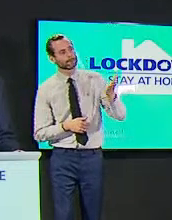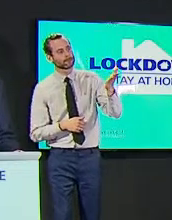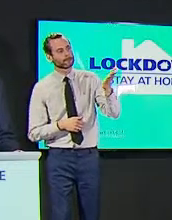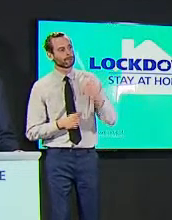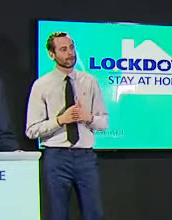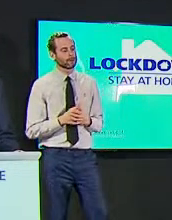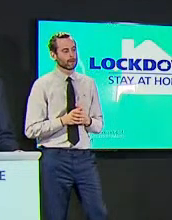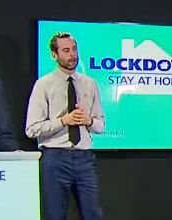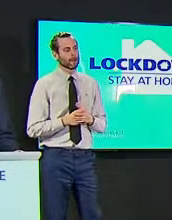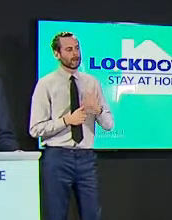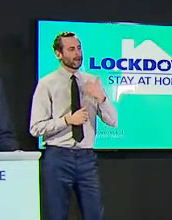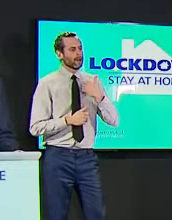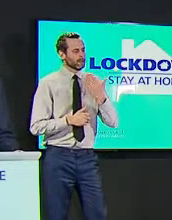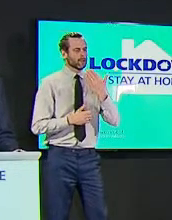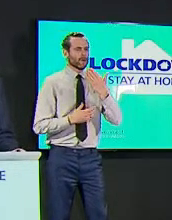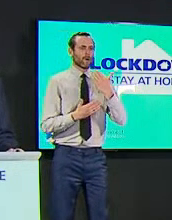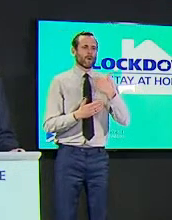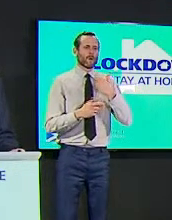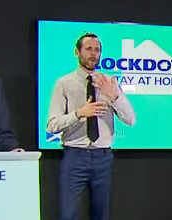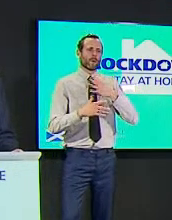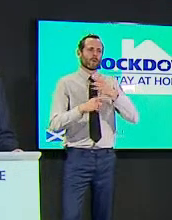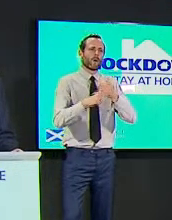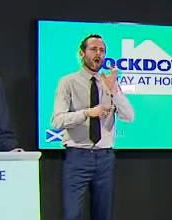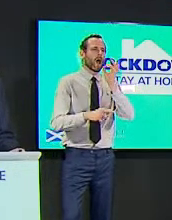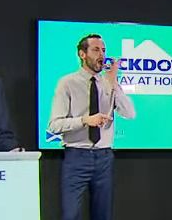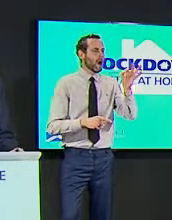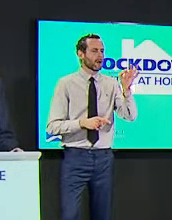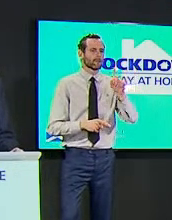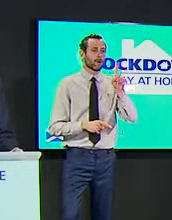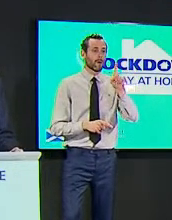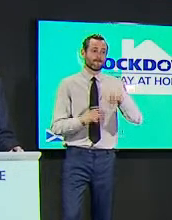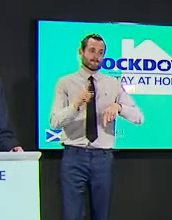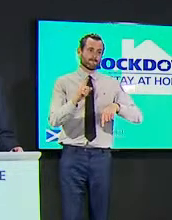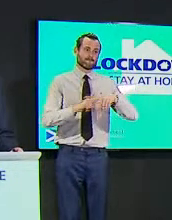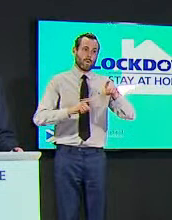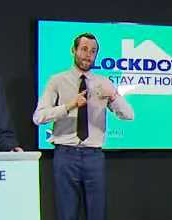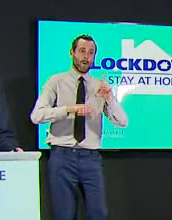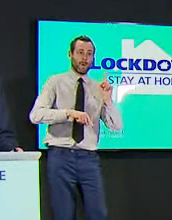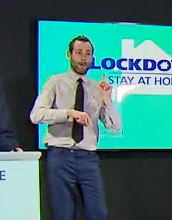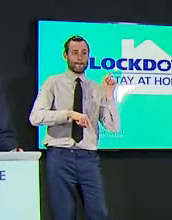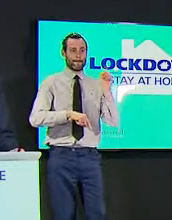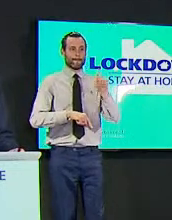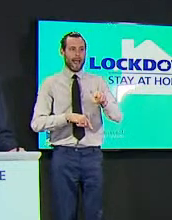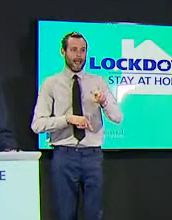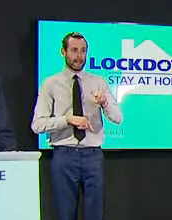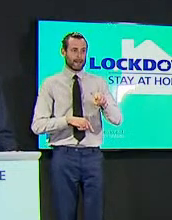ask you a little bit about the return of football obviously that wasn't laid out for the lower tiers